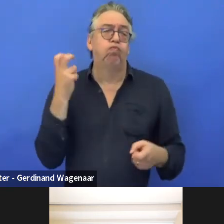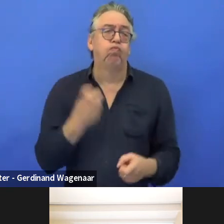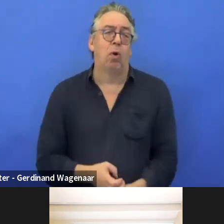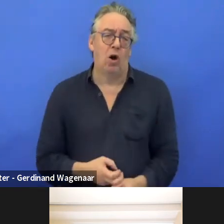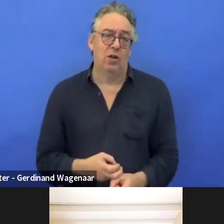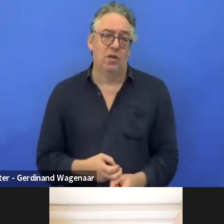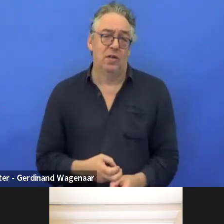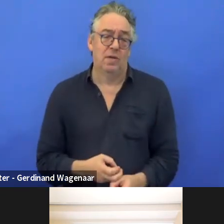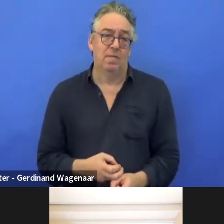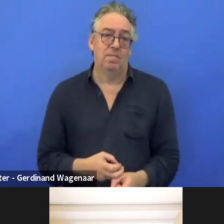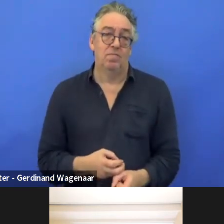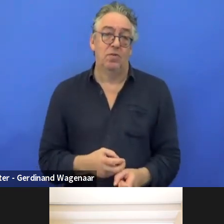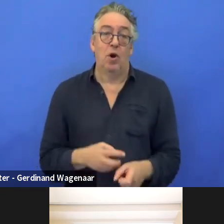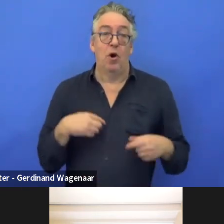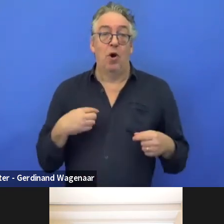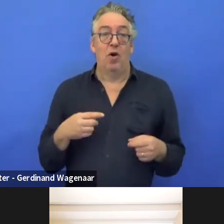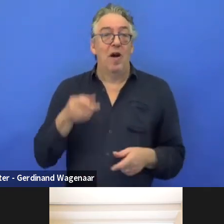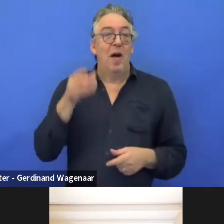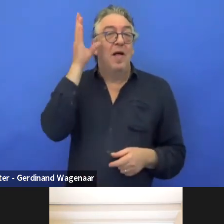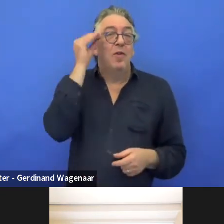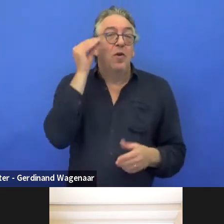projects of our field, intellectual disability.